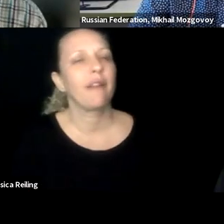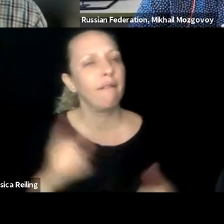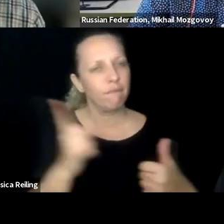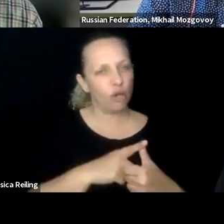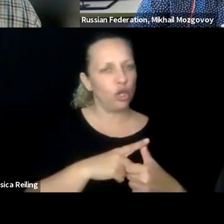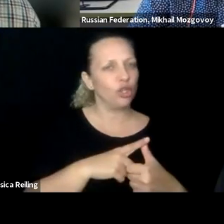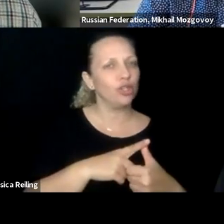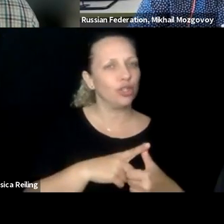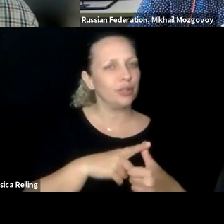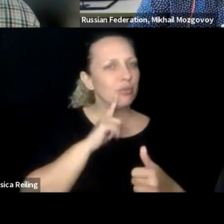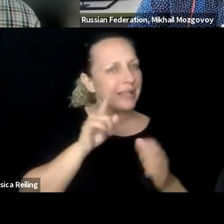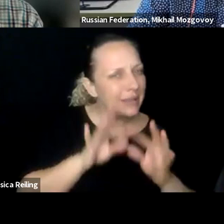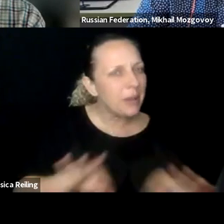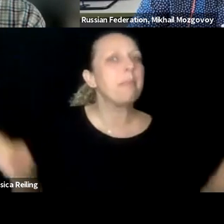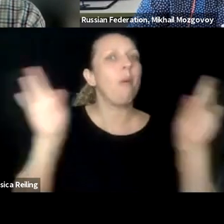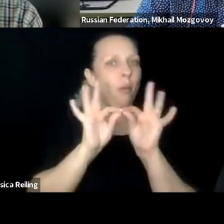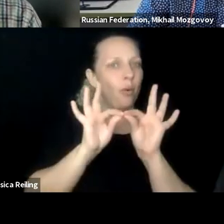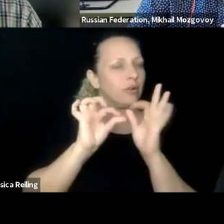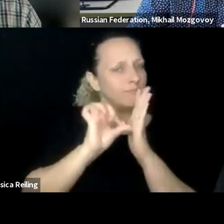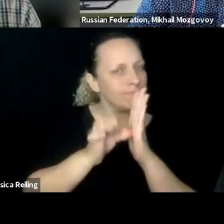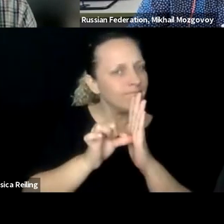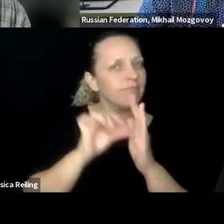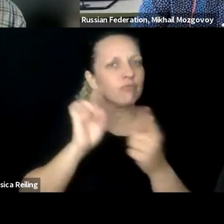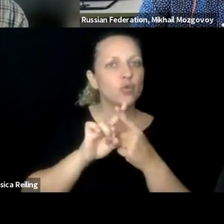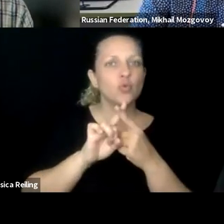one another example? >> KYLE SHACHMUT: Sure. First